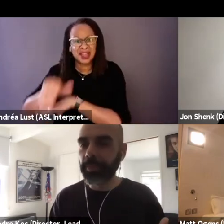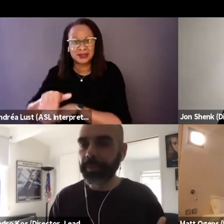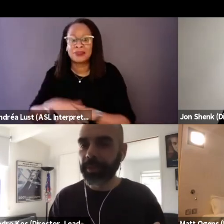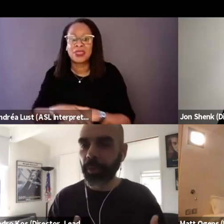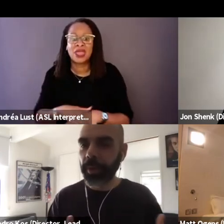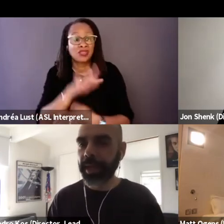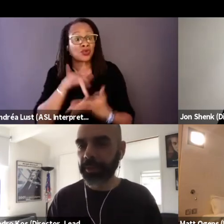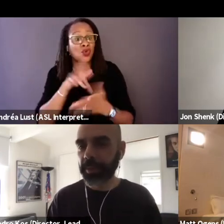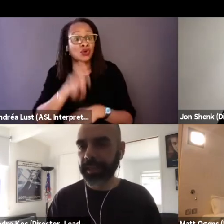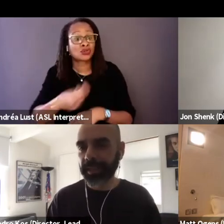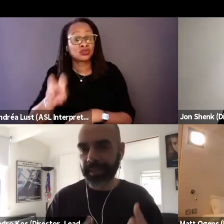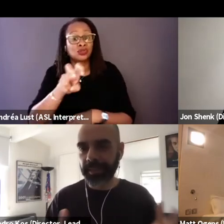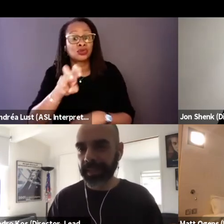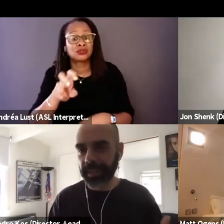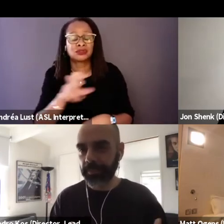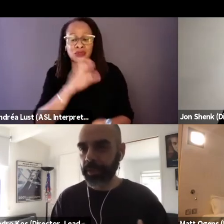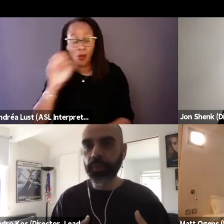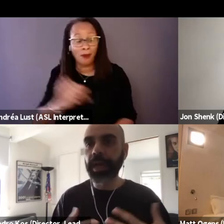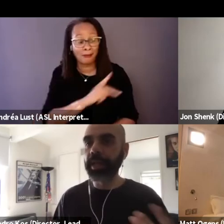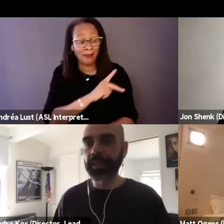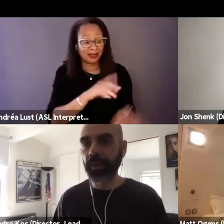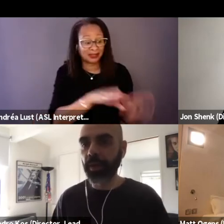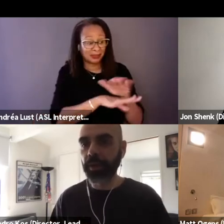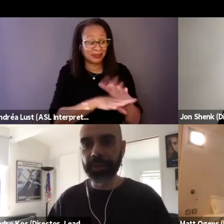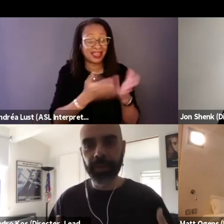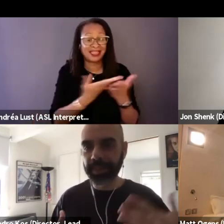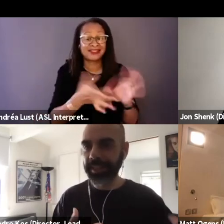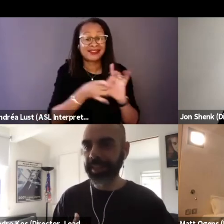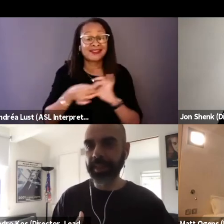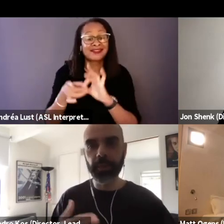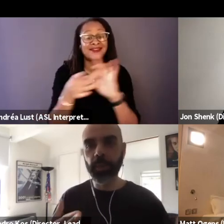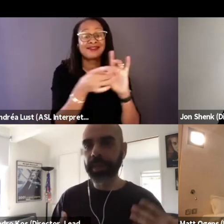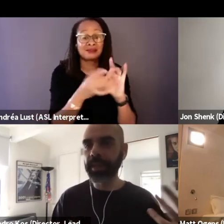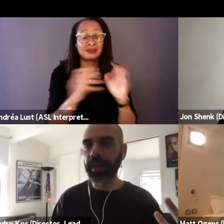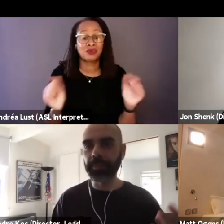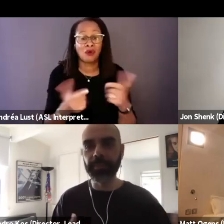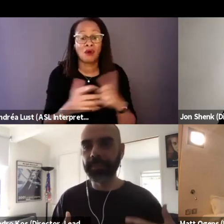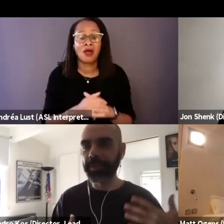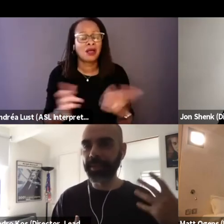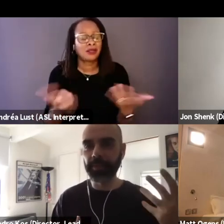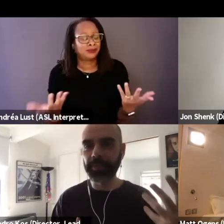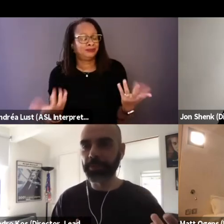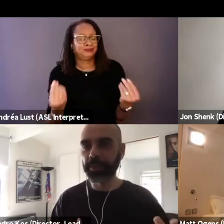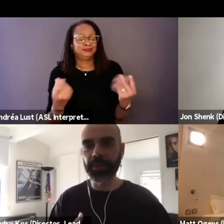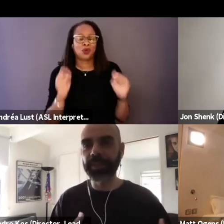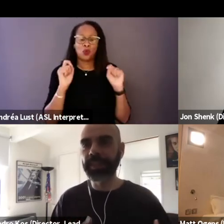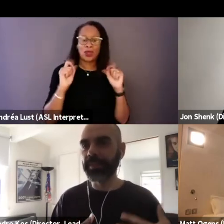going back to basics the things that unite us all, as I said, like waking up, brushing your teeth,